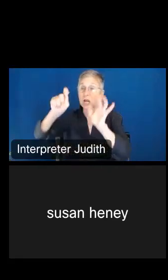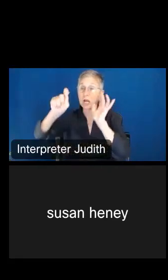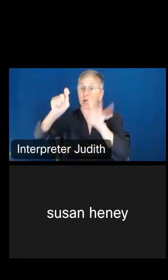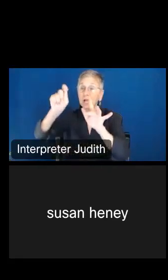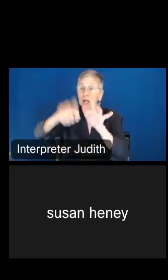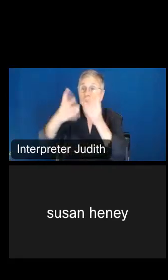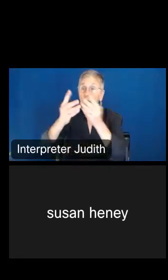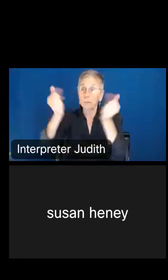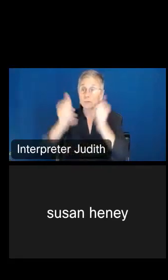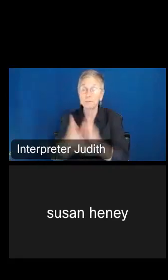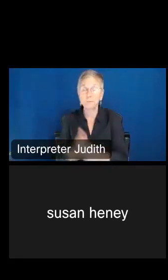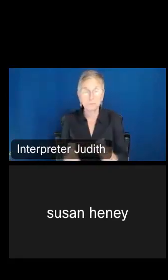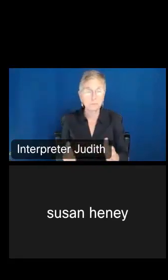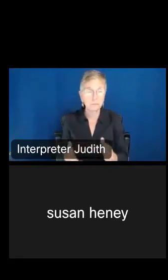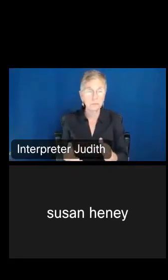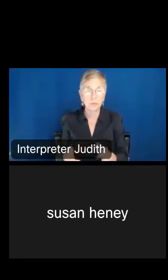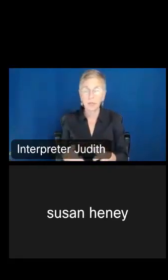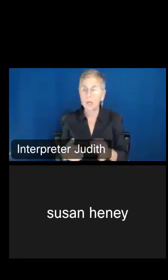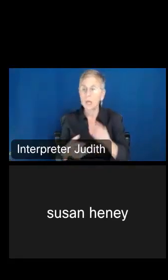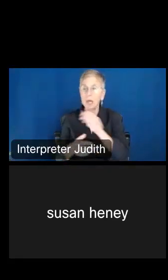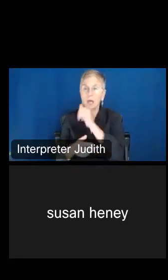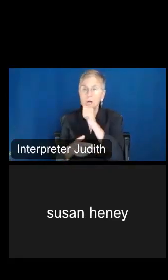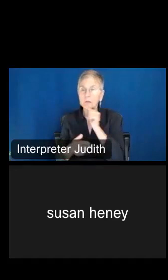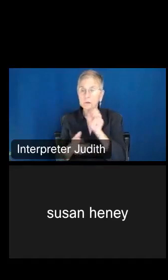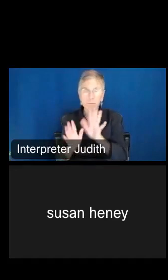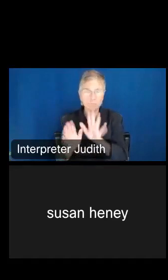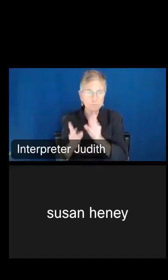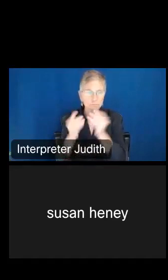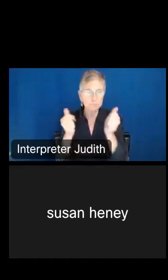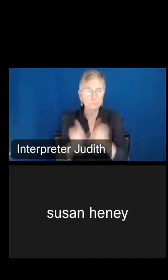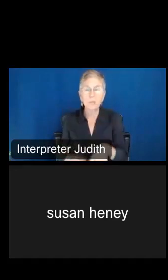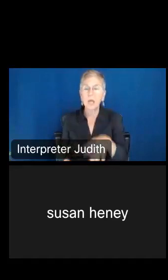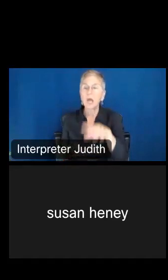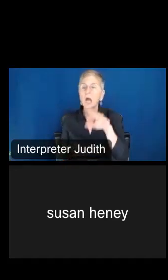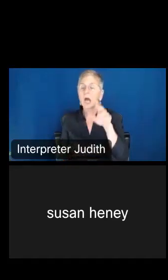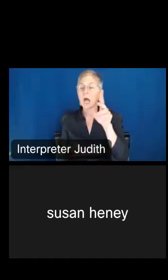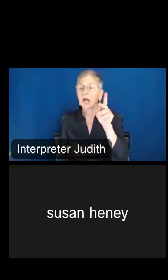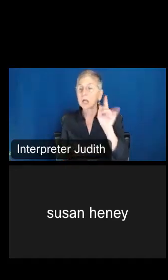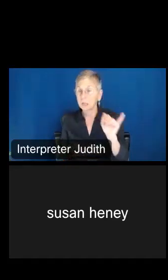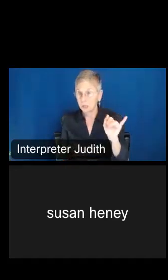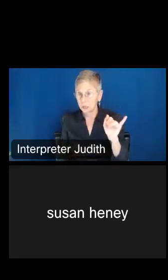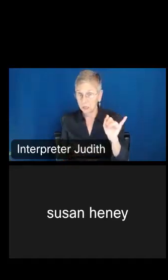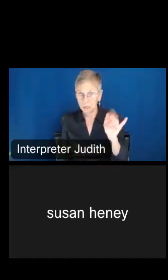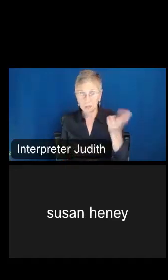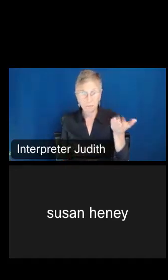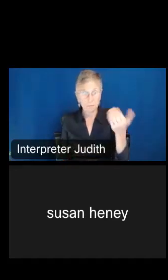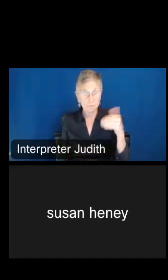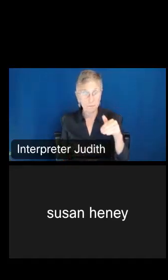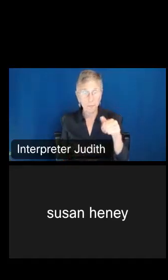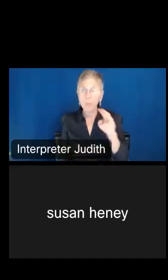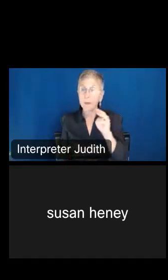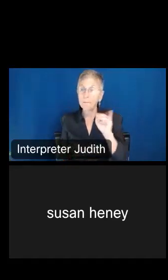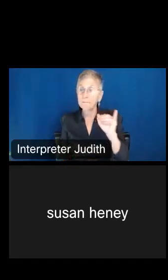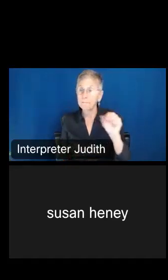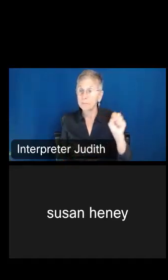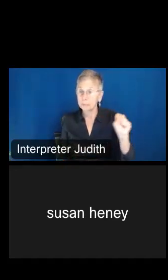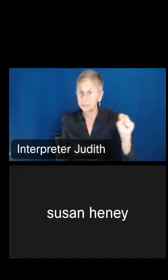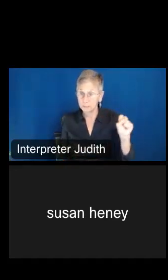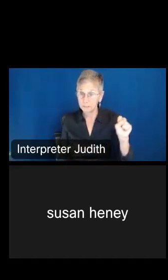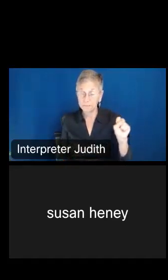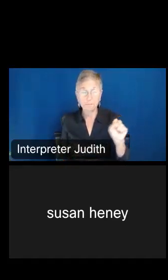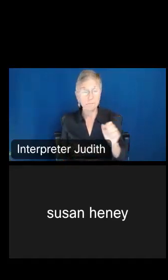and then we have Kentucky. It’s in alphabetical order, I thought that would help, so then